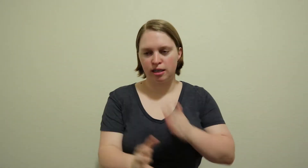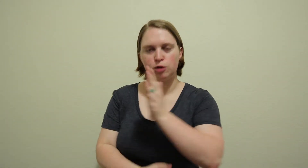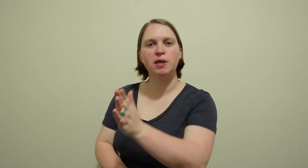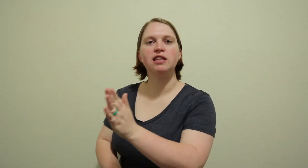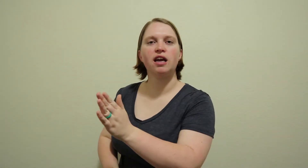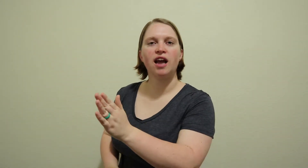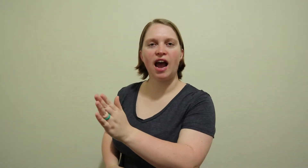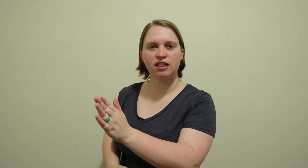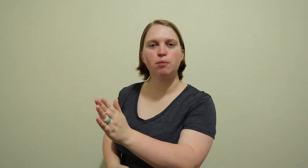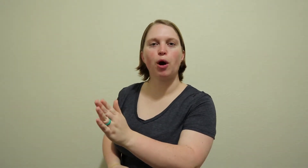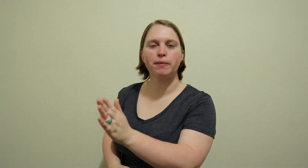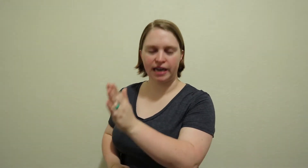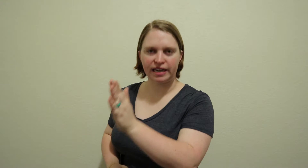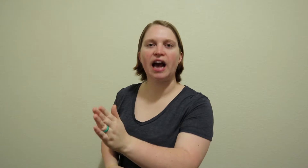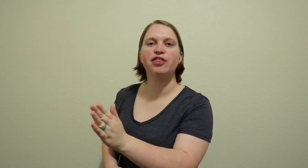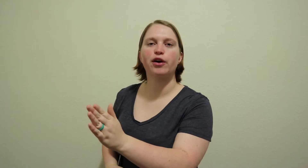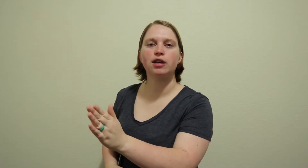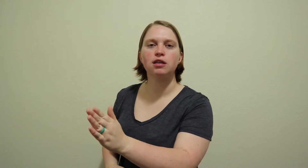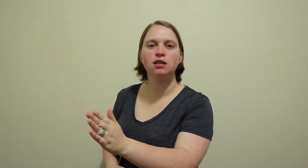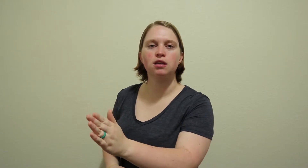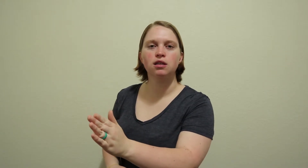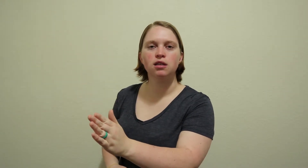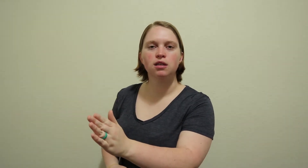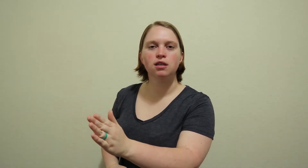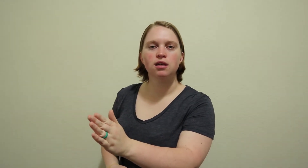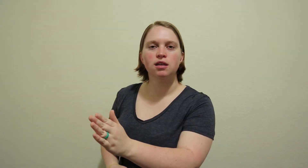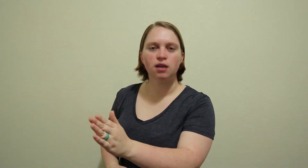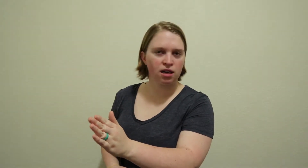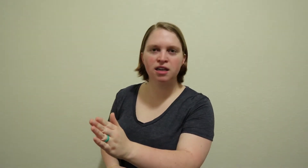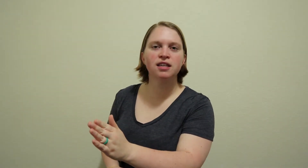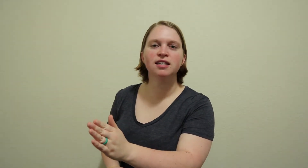to be the at the appointment at 9:30 :Sigh: